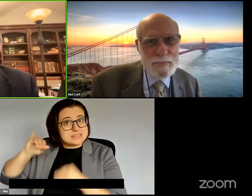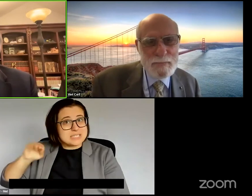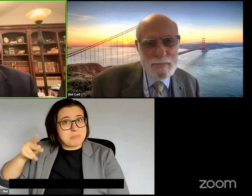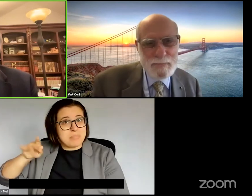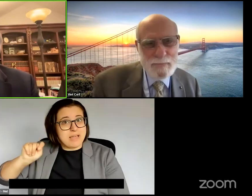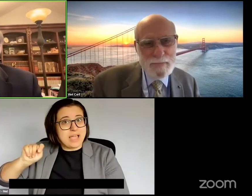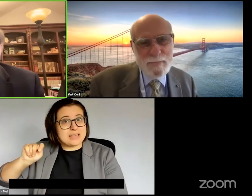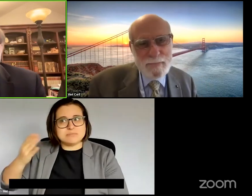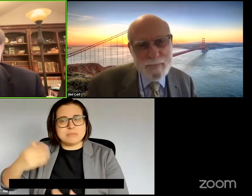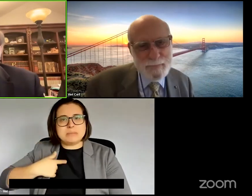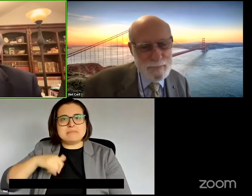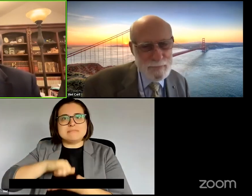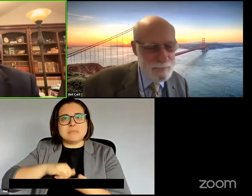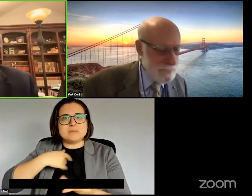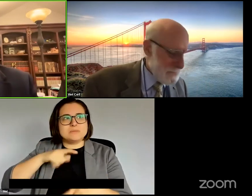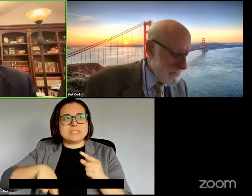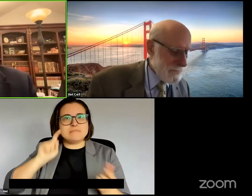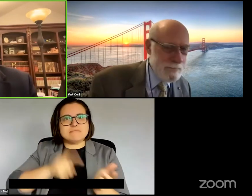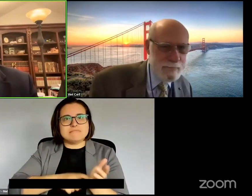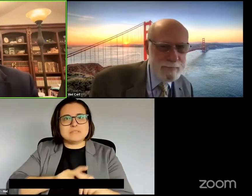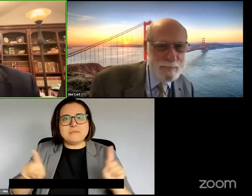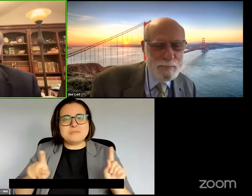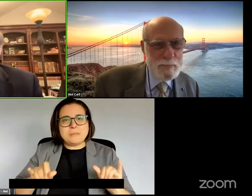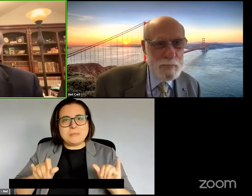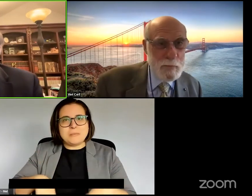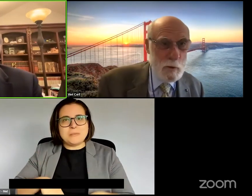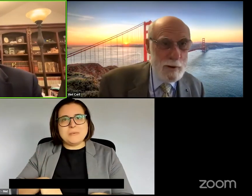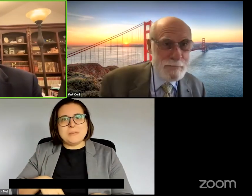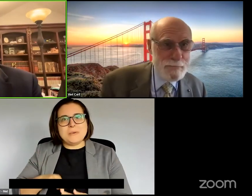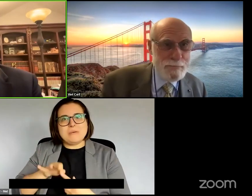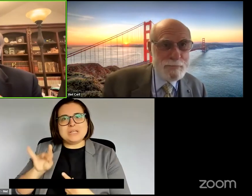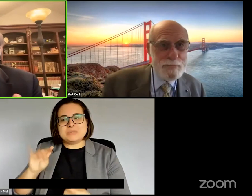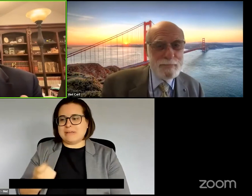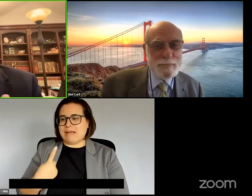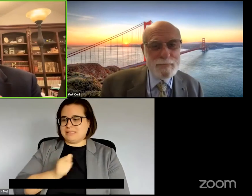tell the difference at all except if we ask ourselves a query you know which -- which